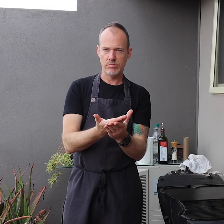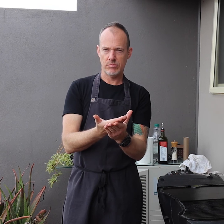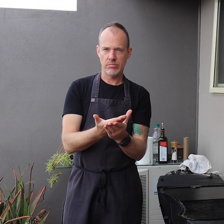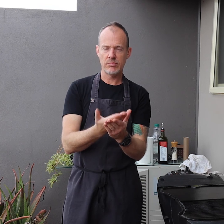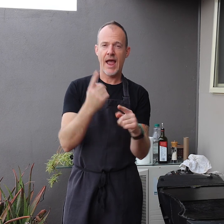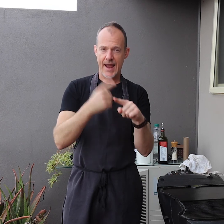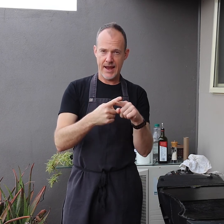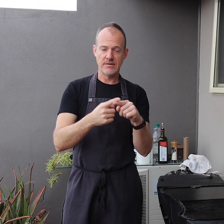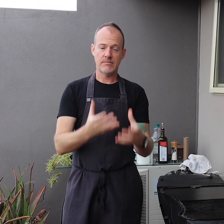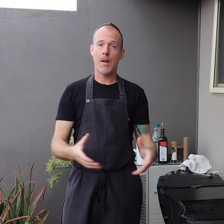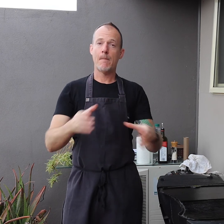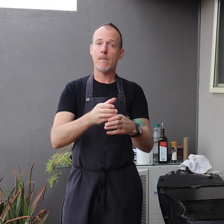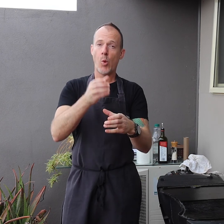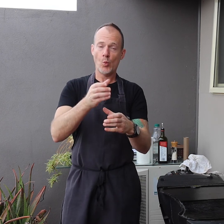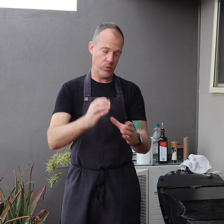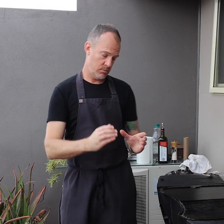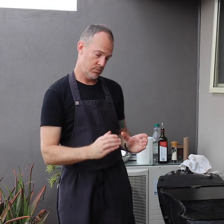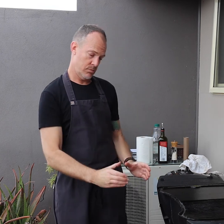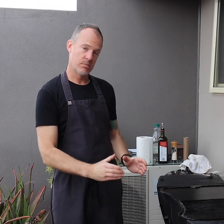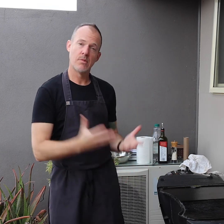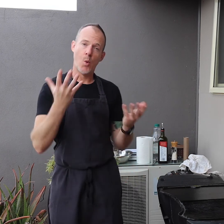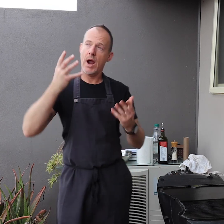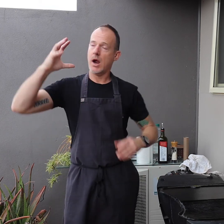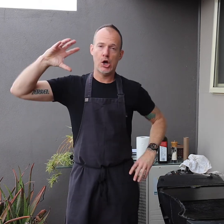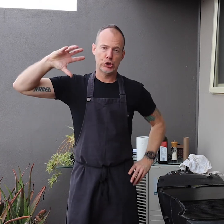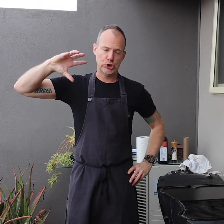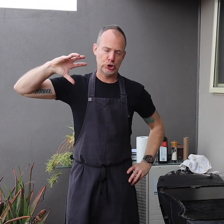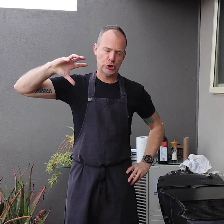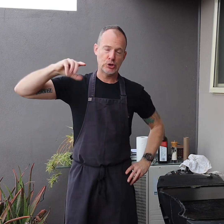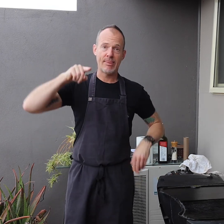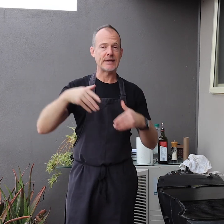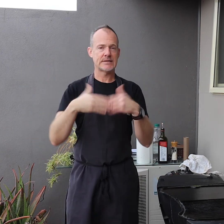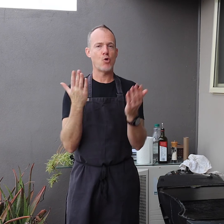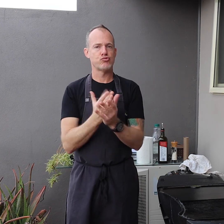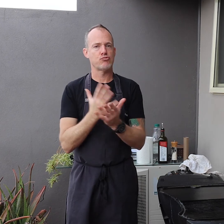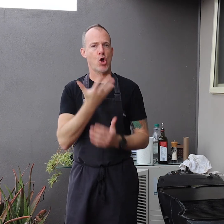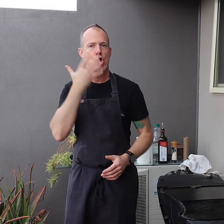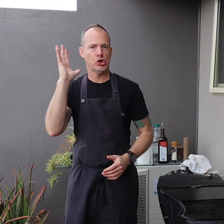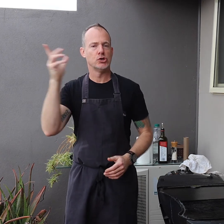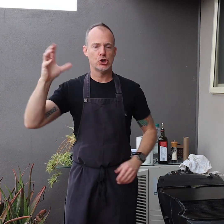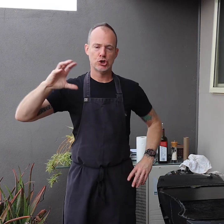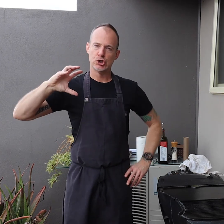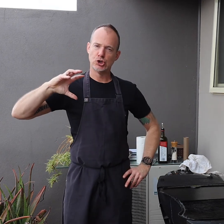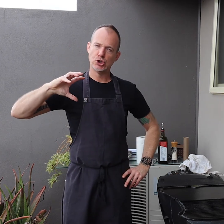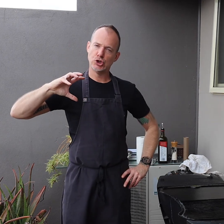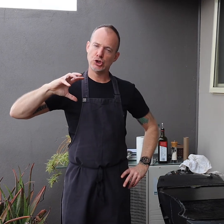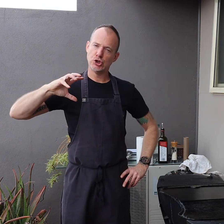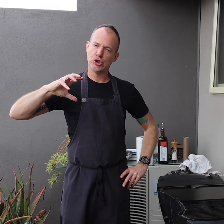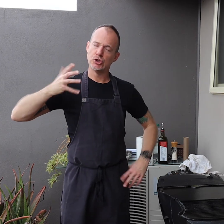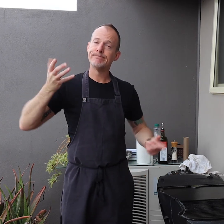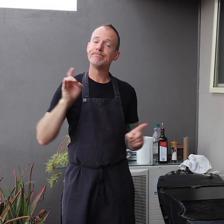and also unprotected from the sun on a day that was really hot.